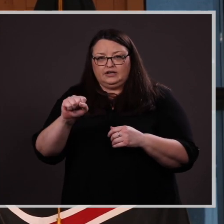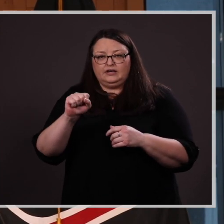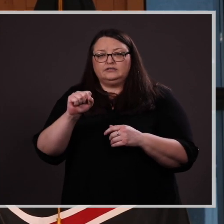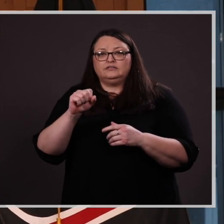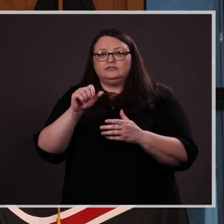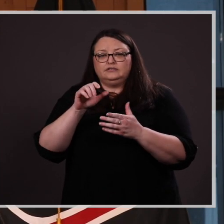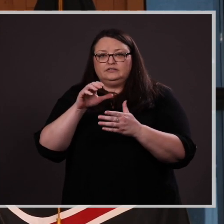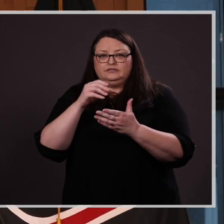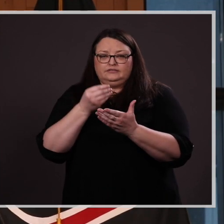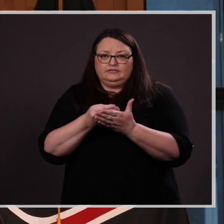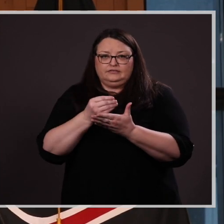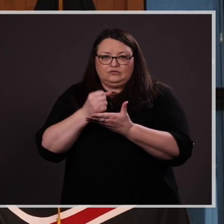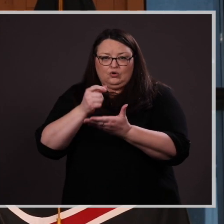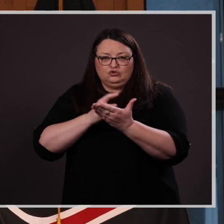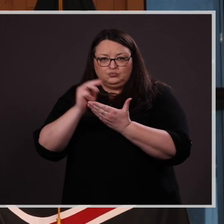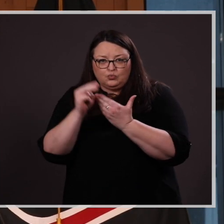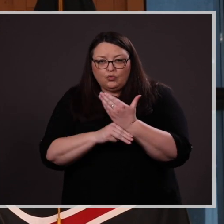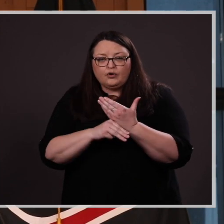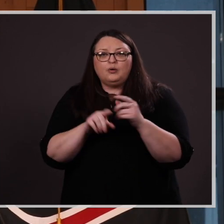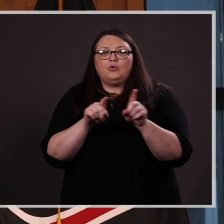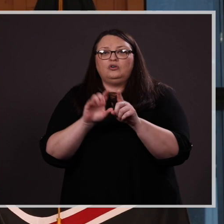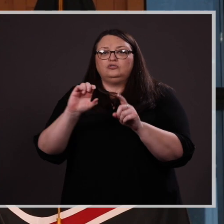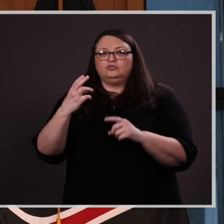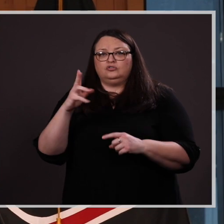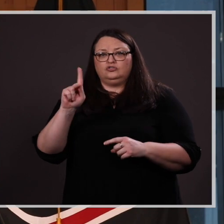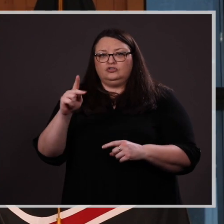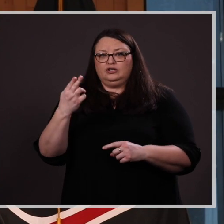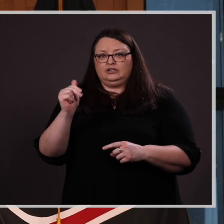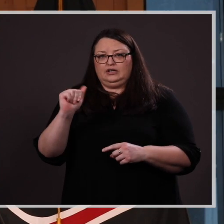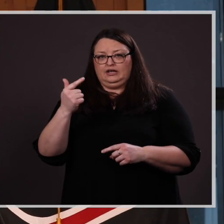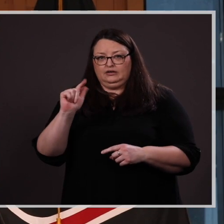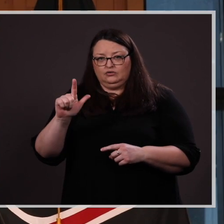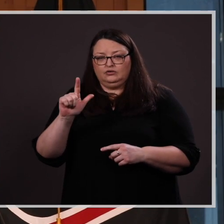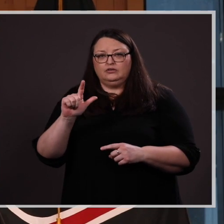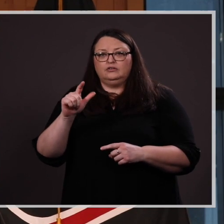UNO as the inaugural Chuck Hagel Fellow at the University of Chicago Project on Security